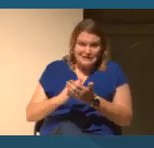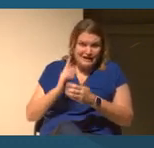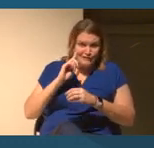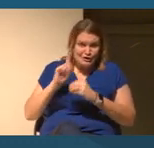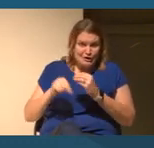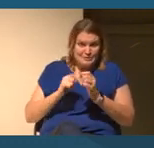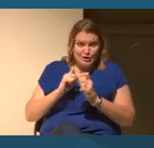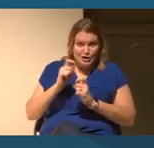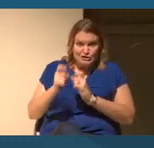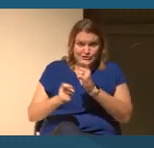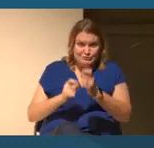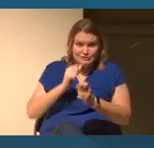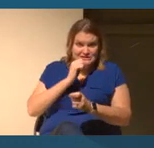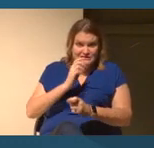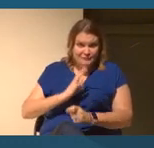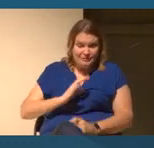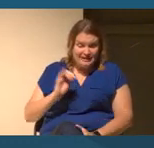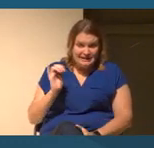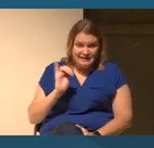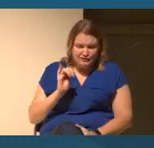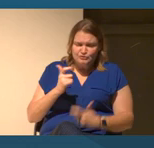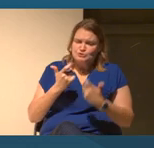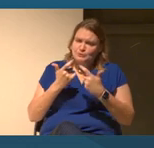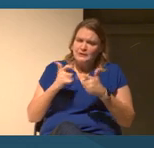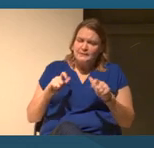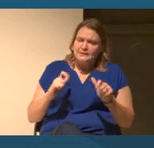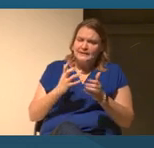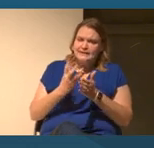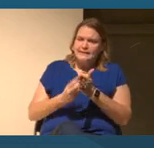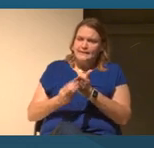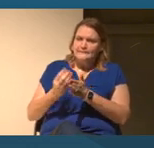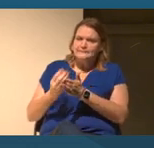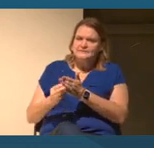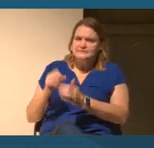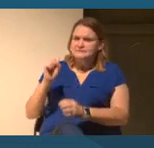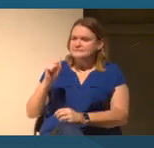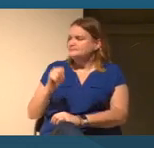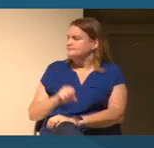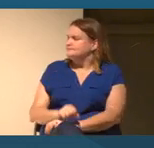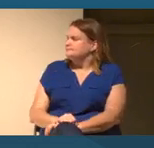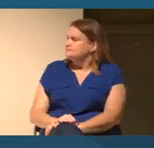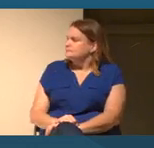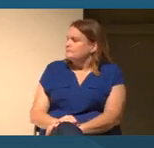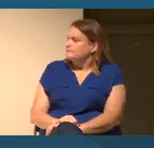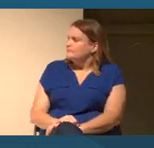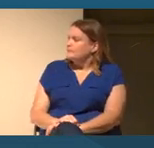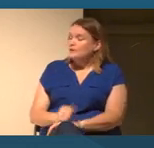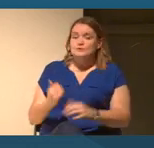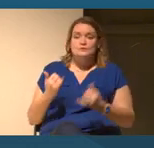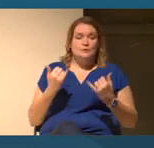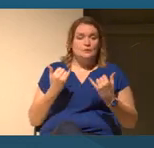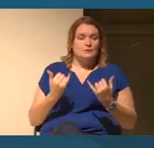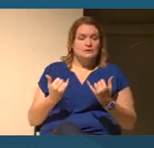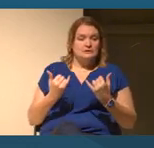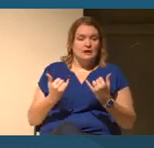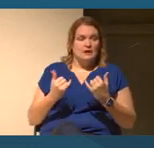So big gaps. So it is time for questions at this point.